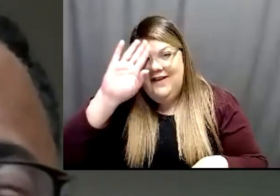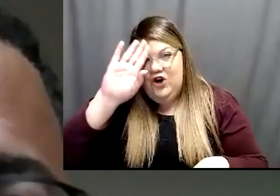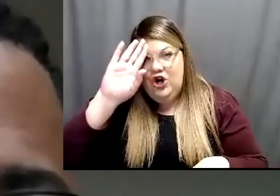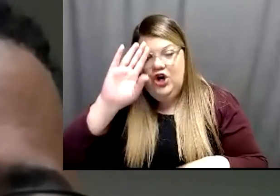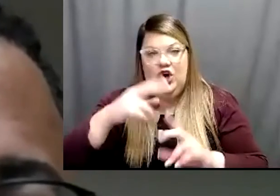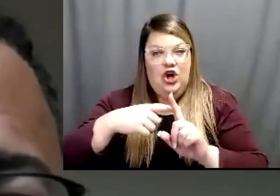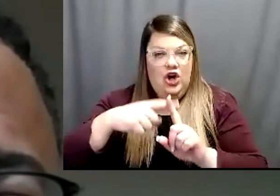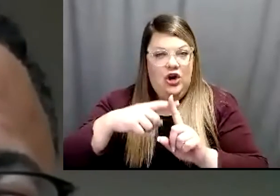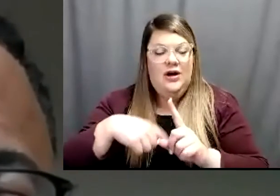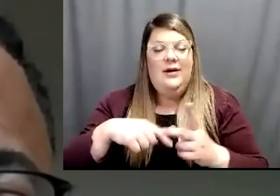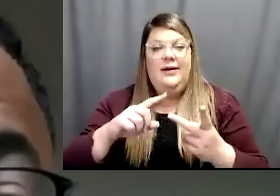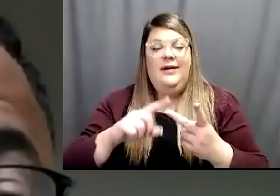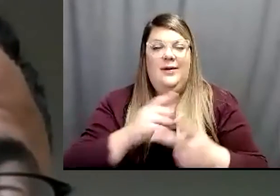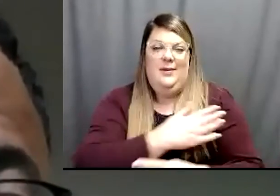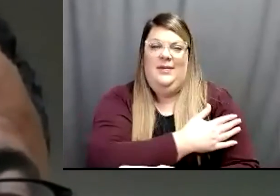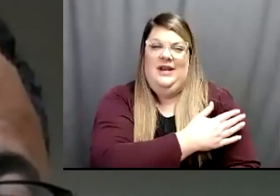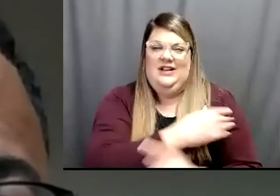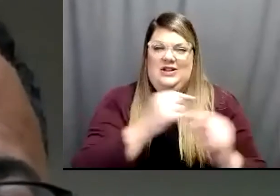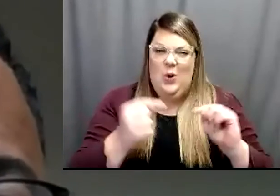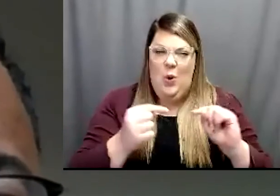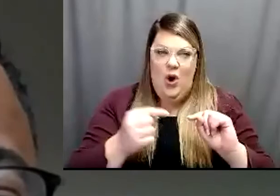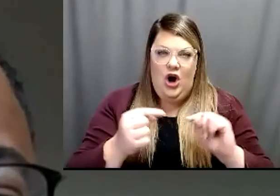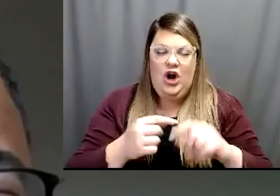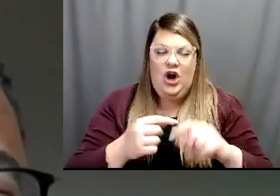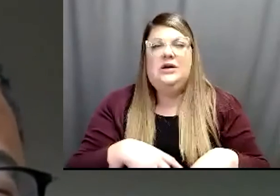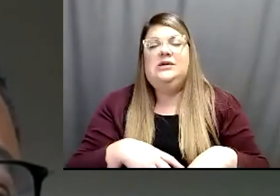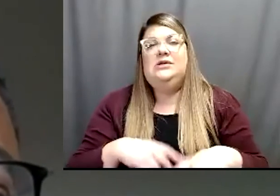injection, you may have a little bit of fatigue and the reason why you get the